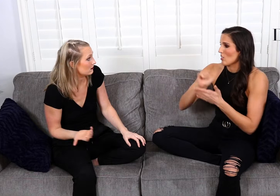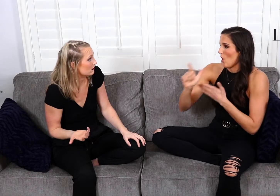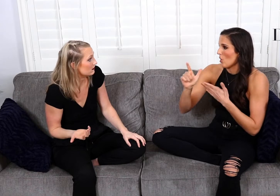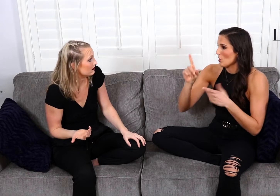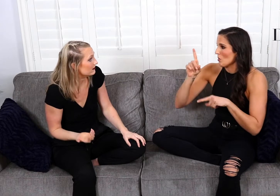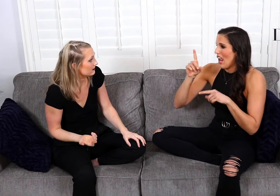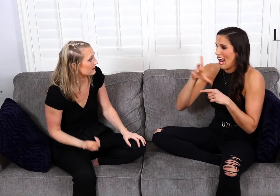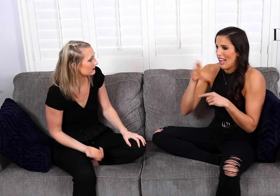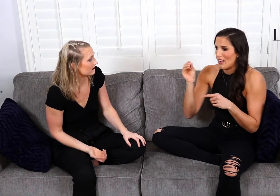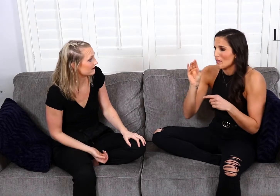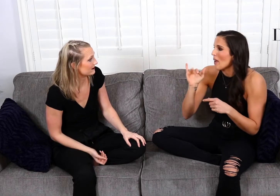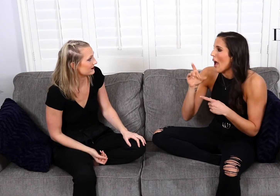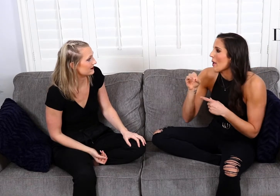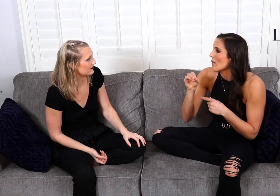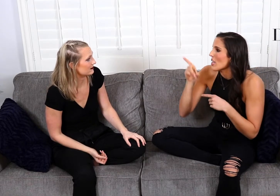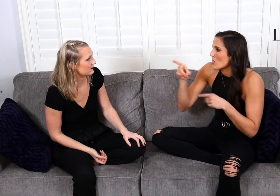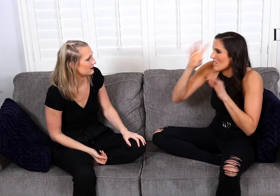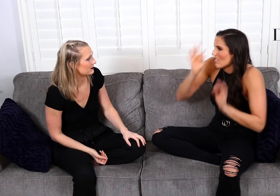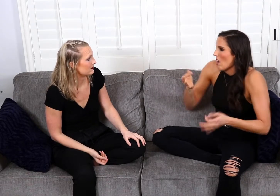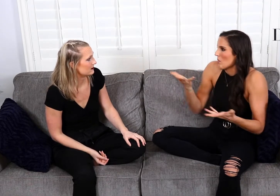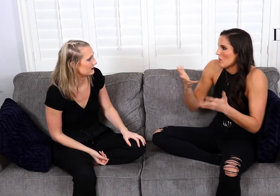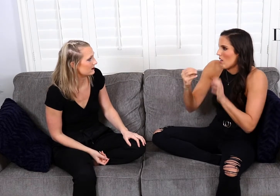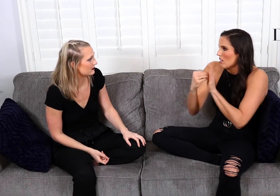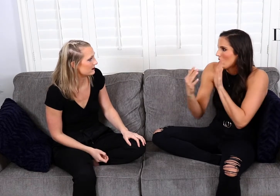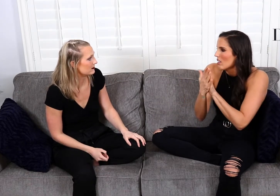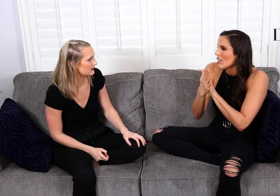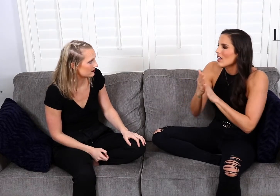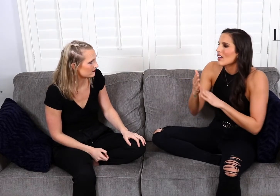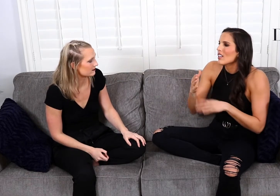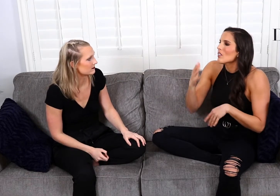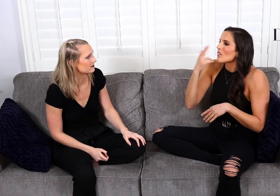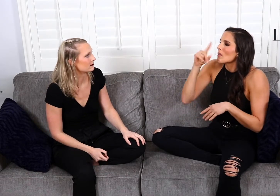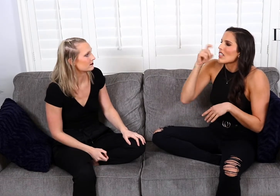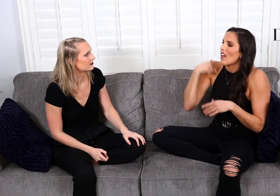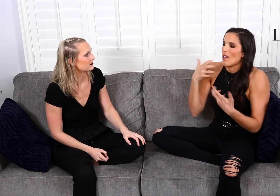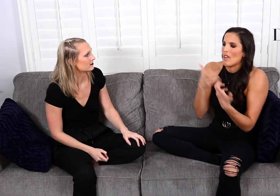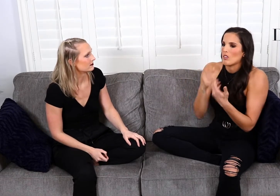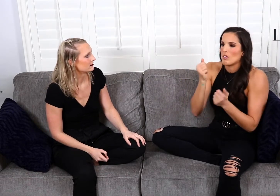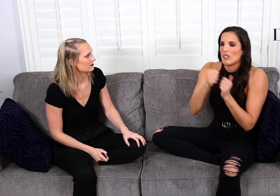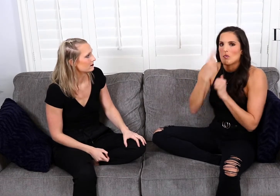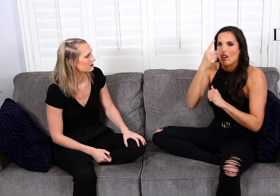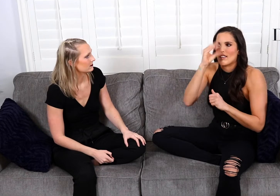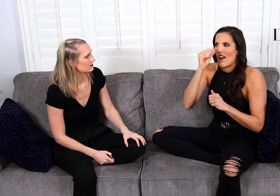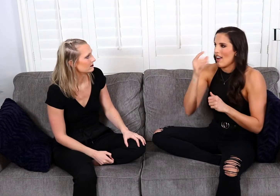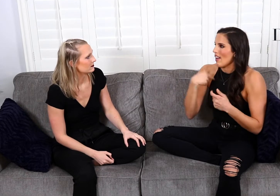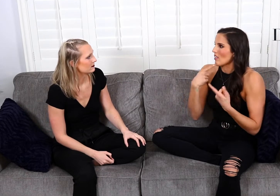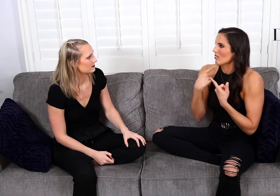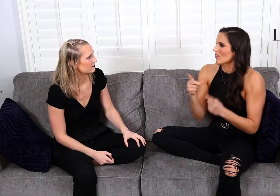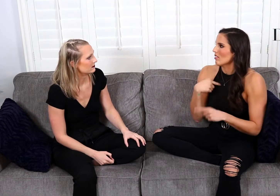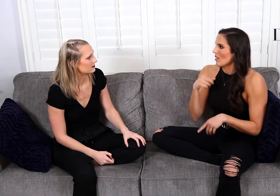that’s all, and a minimal bio that you decide what goes on there and it's funny because I matched with one guy,